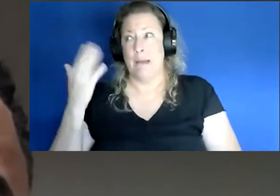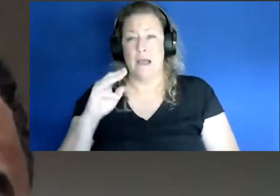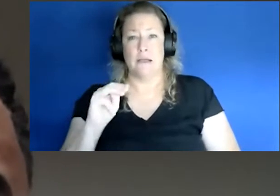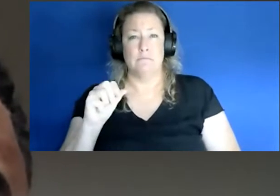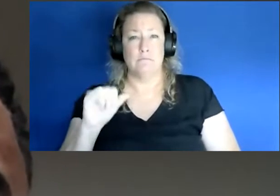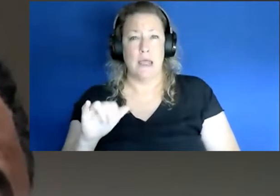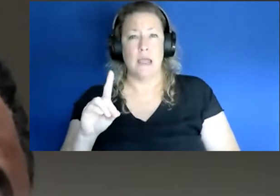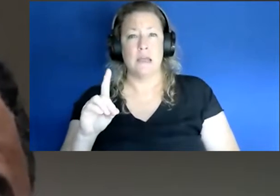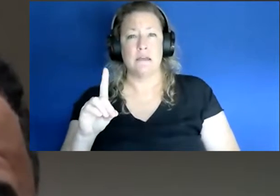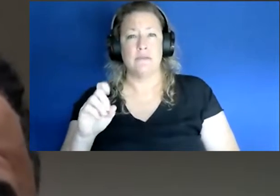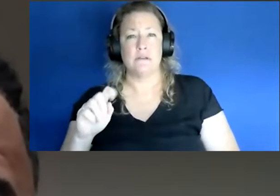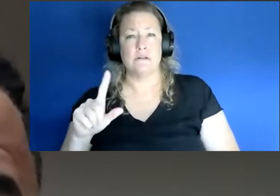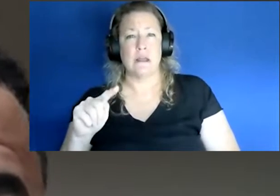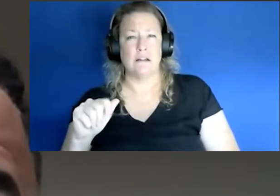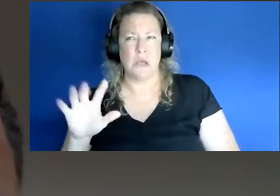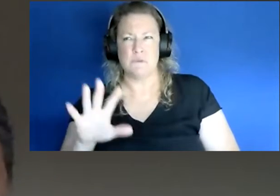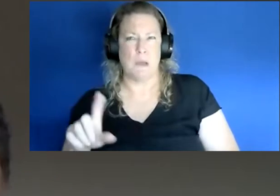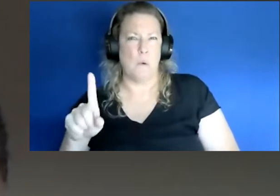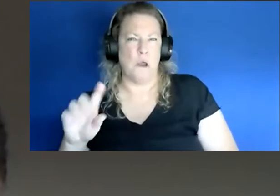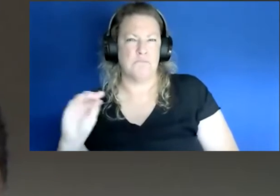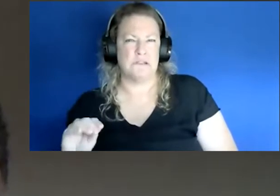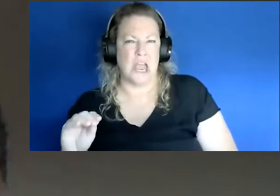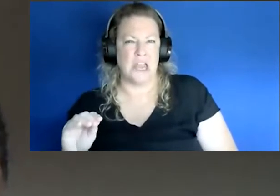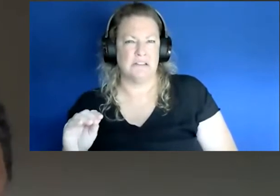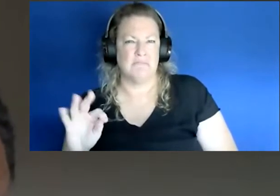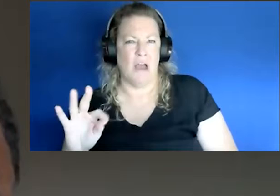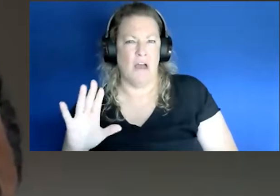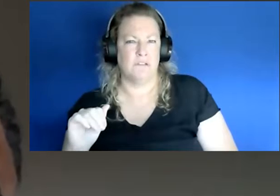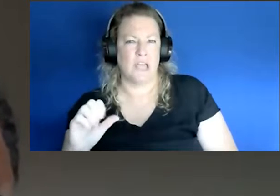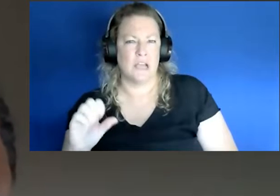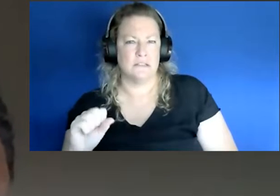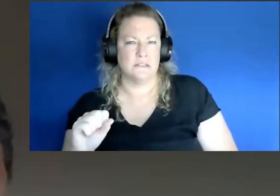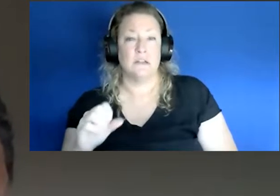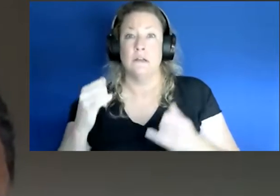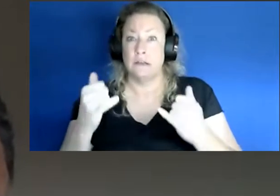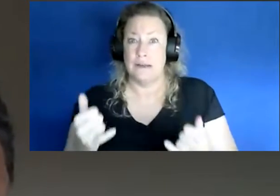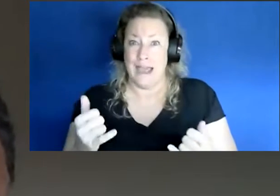variant was only roughly one percent of cases. Where as I mentioned earlier now it's up to 83